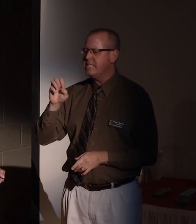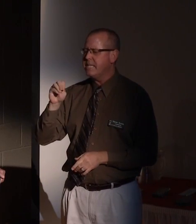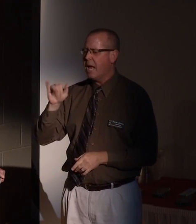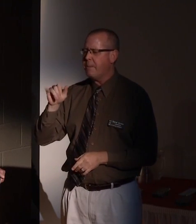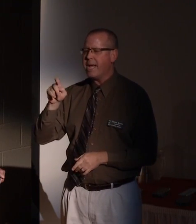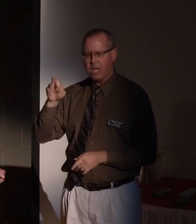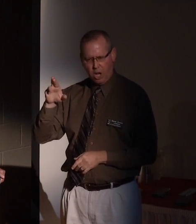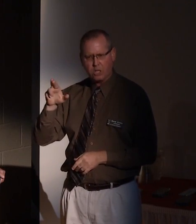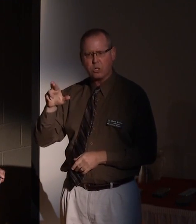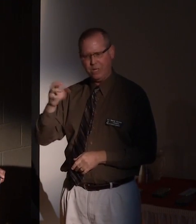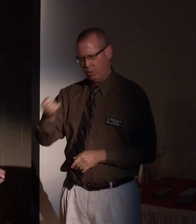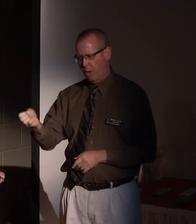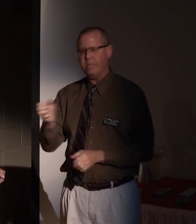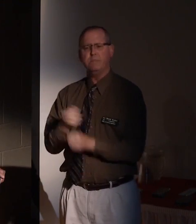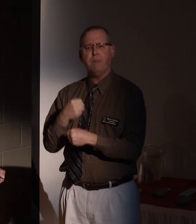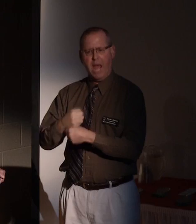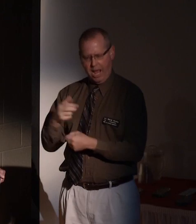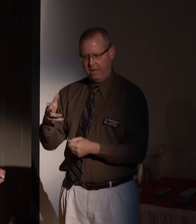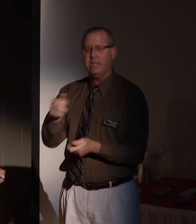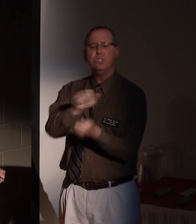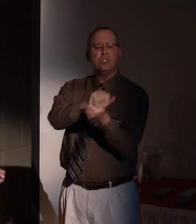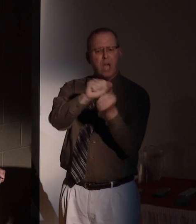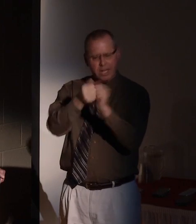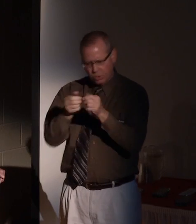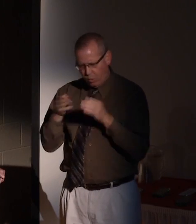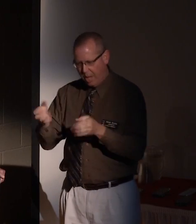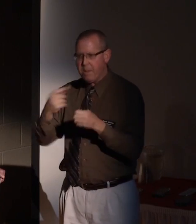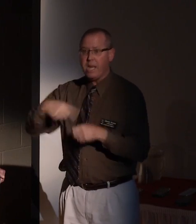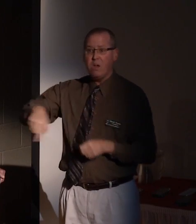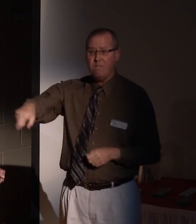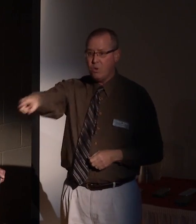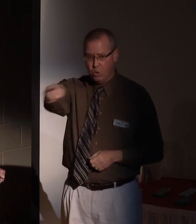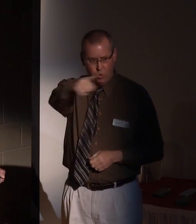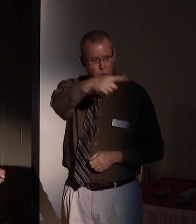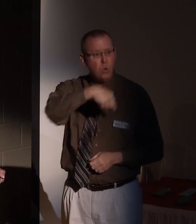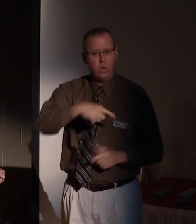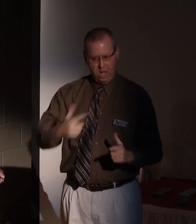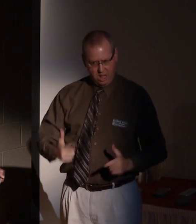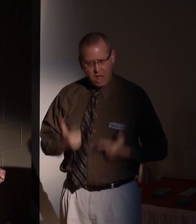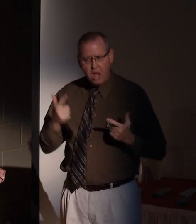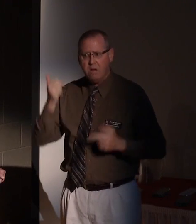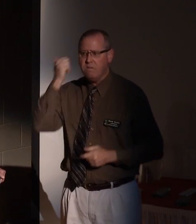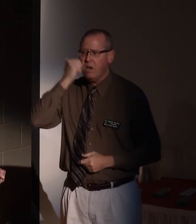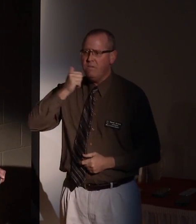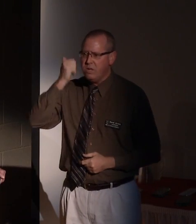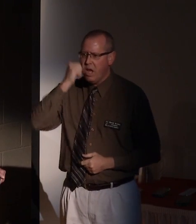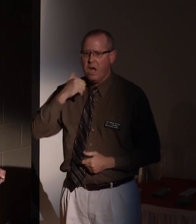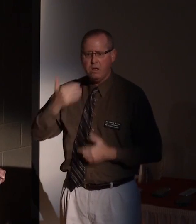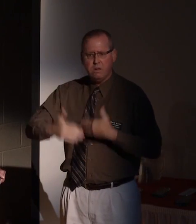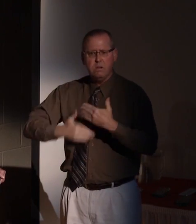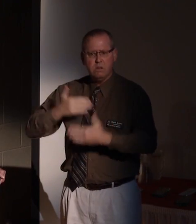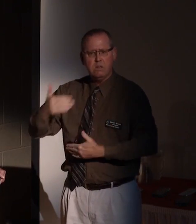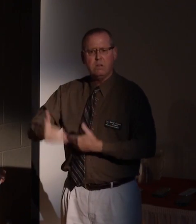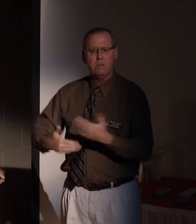made, which has in turn changed the way many of us live our lives every day.